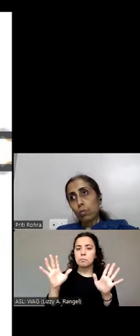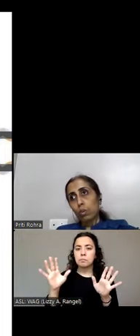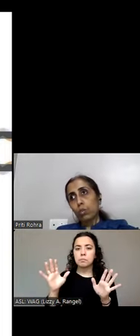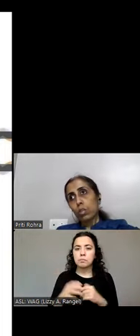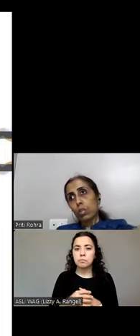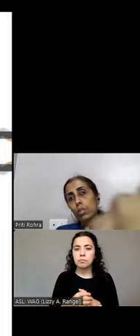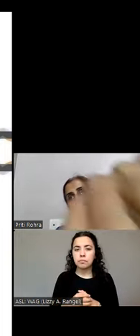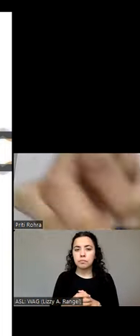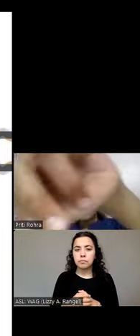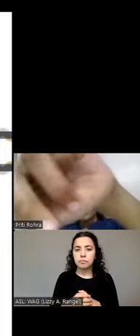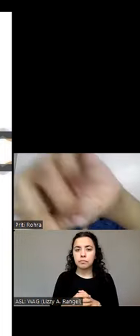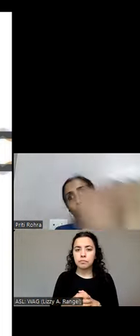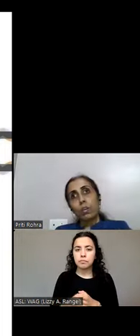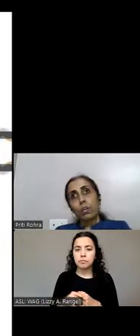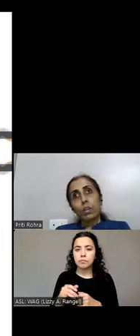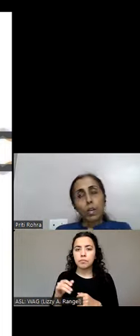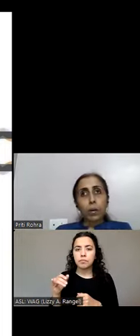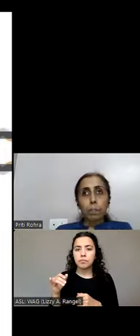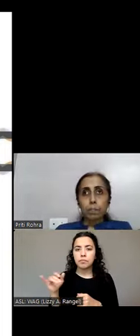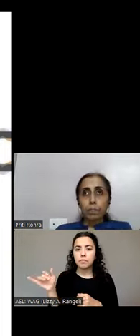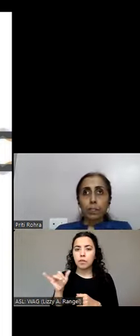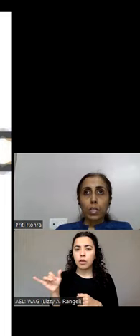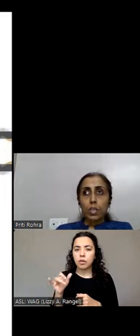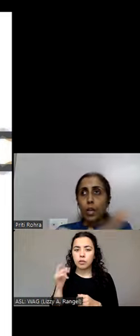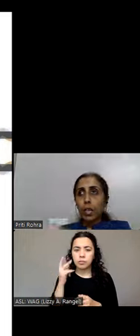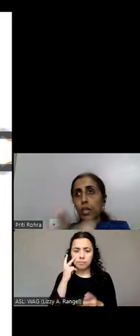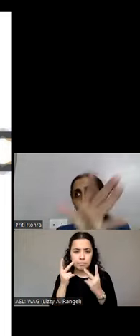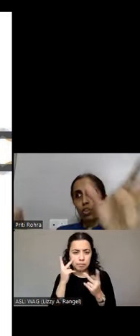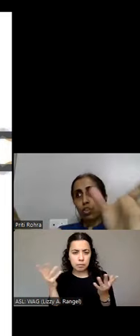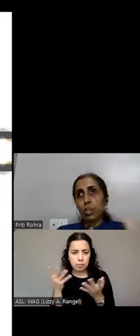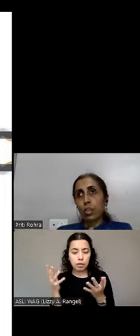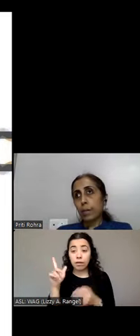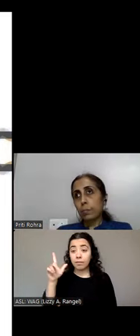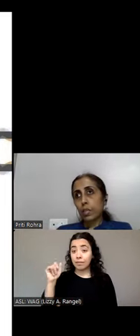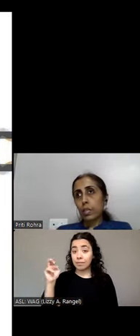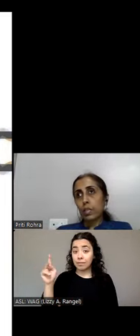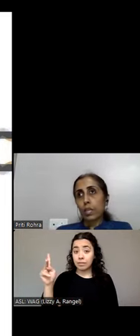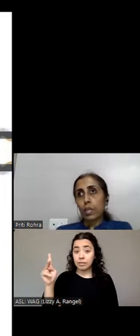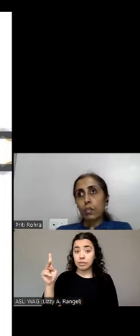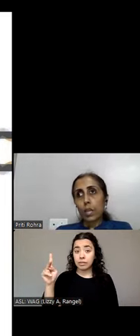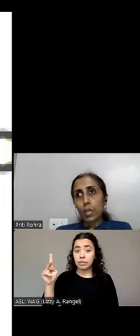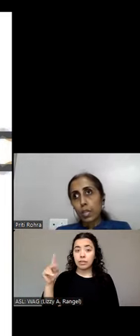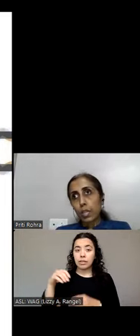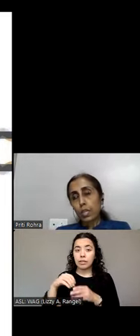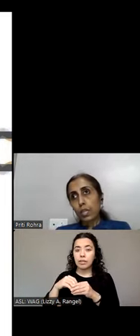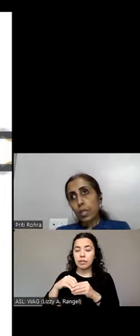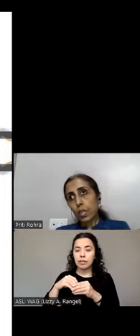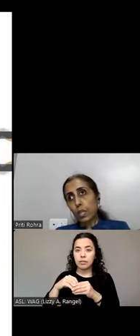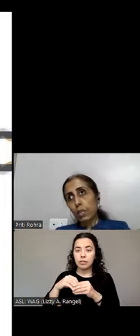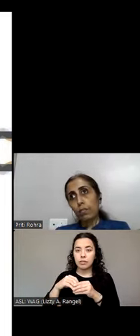what you would see, you know, the link which is in a collapsed state. Again, that is indicated with